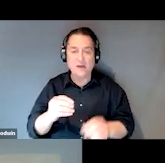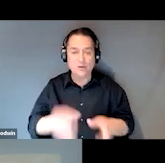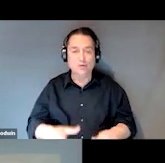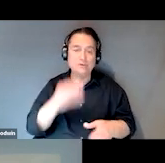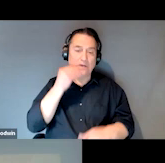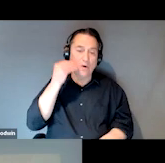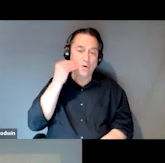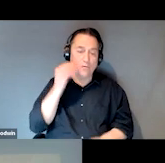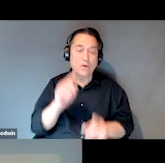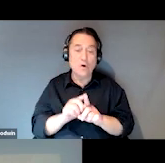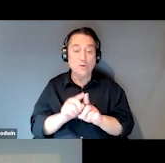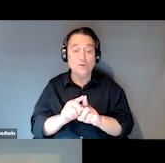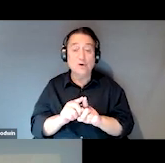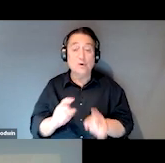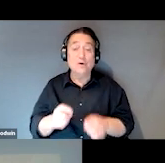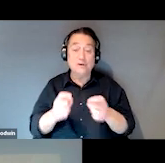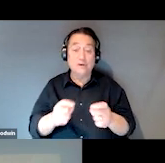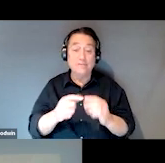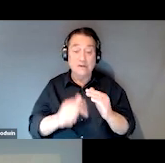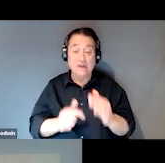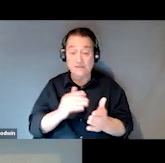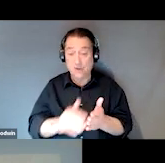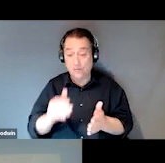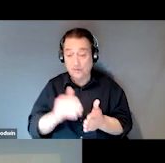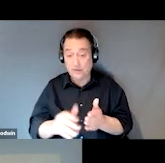they're also administered less often so we can really track